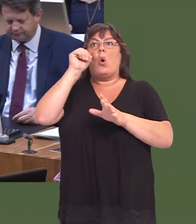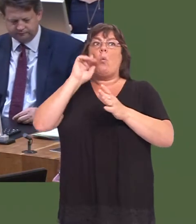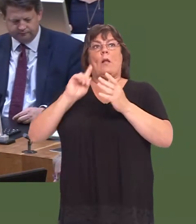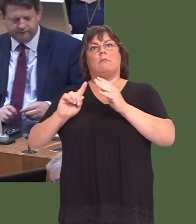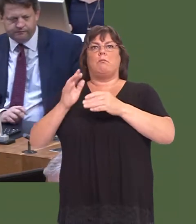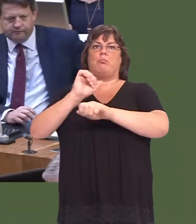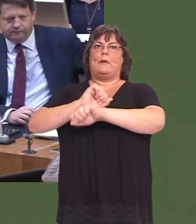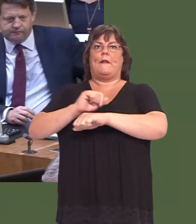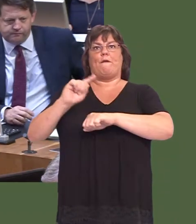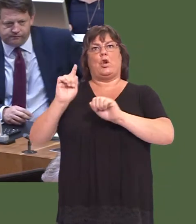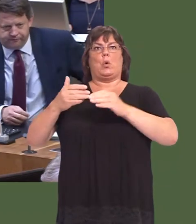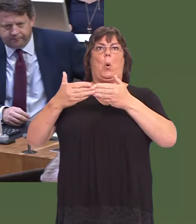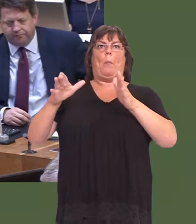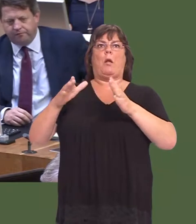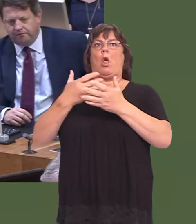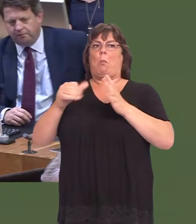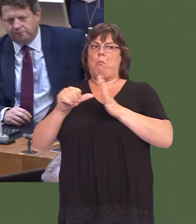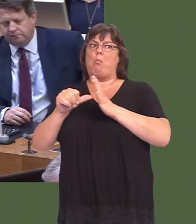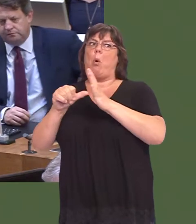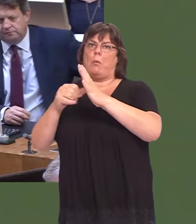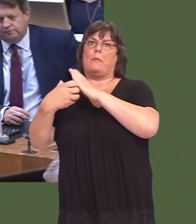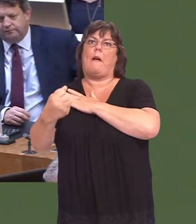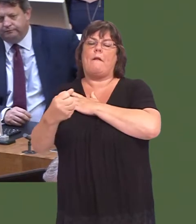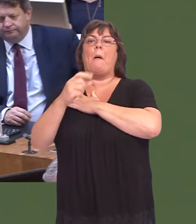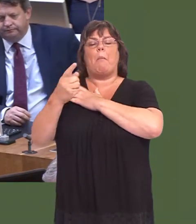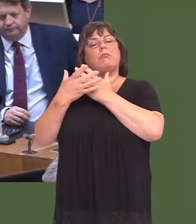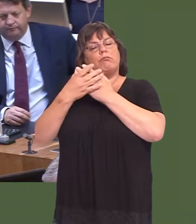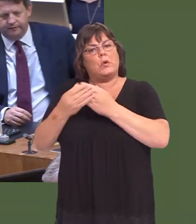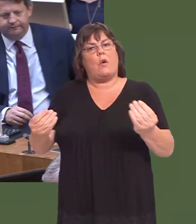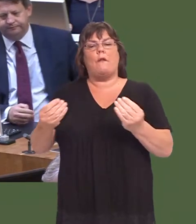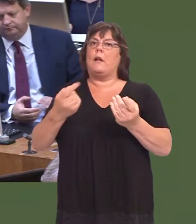to say, when the prison was openedóbut, 20 years on, the prison is accepted as part of